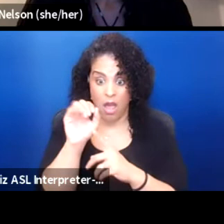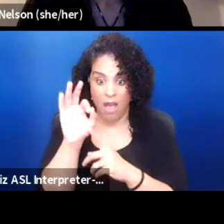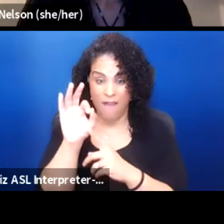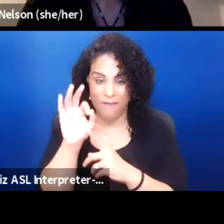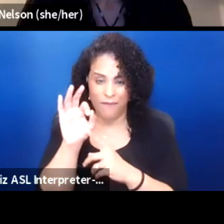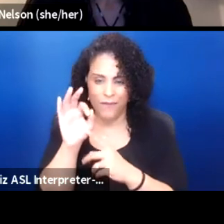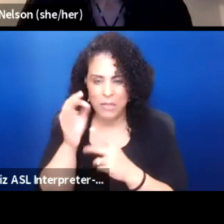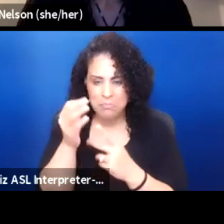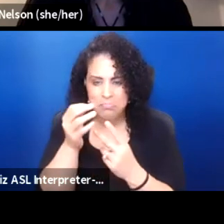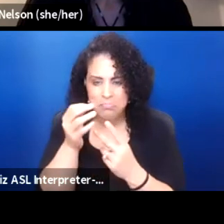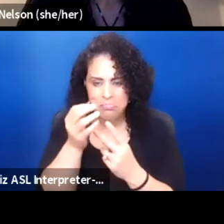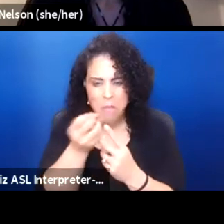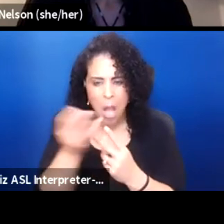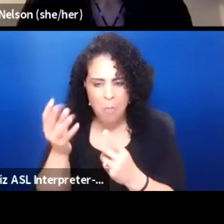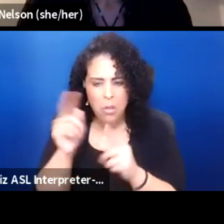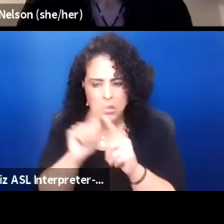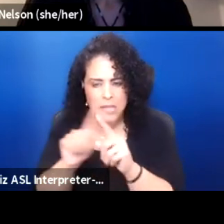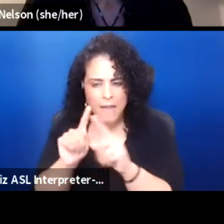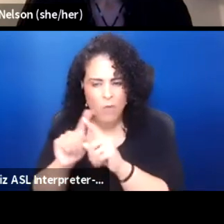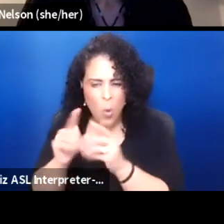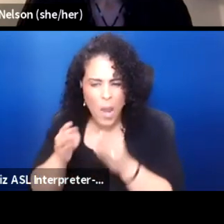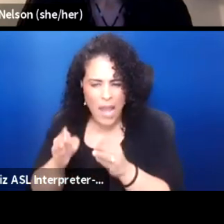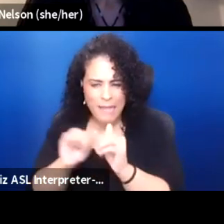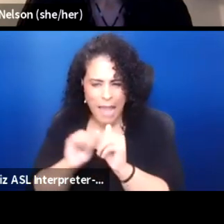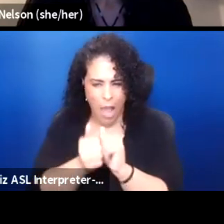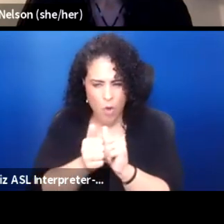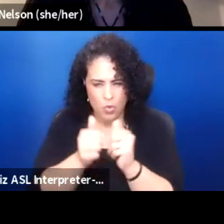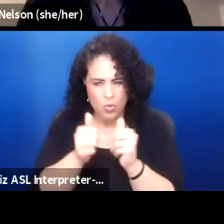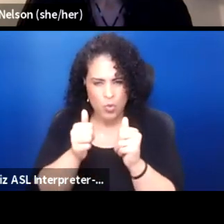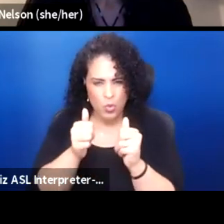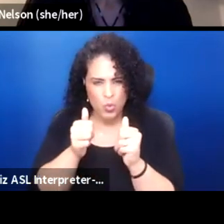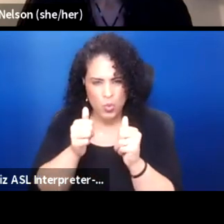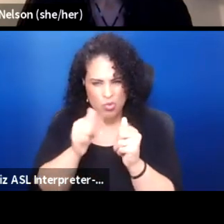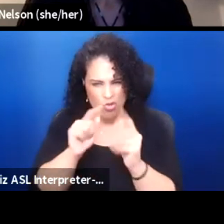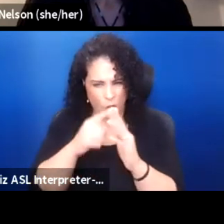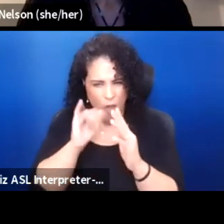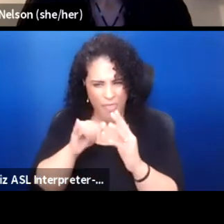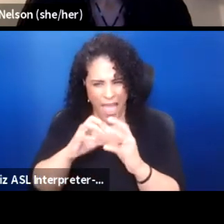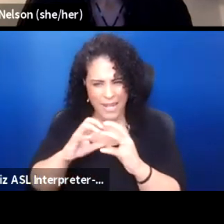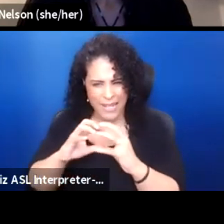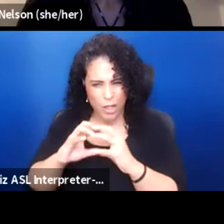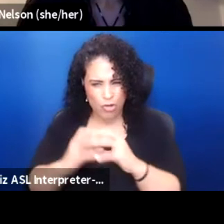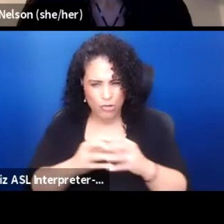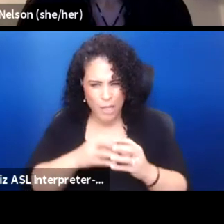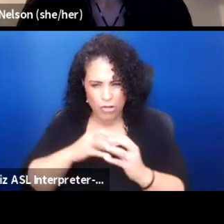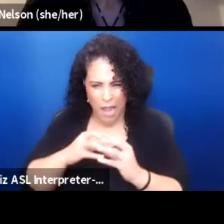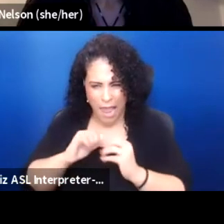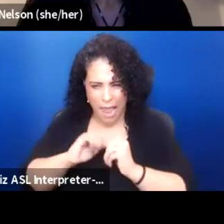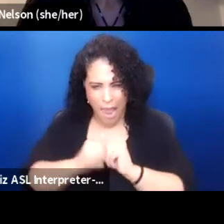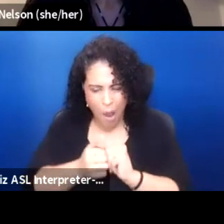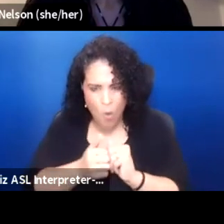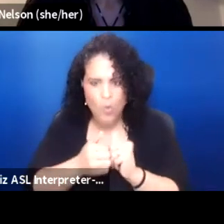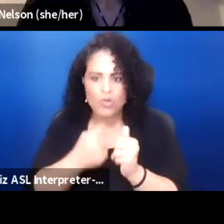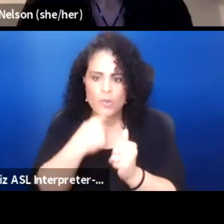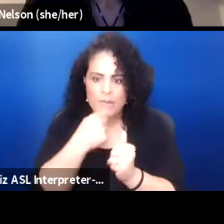to start this intersection. Nality is through storytelling and educating through that way.